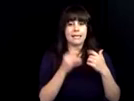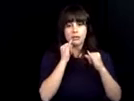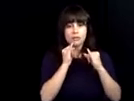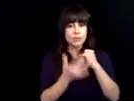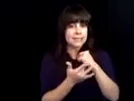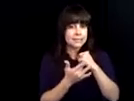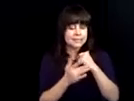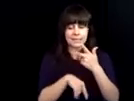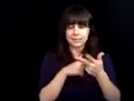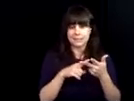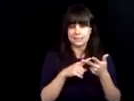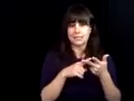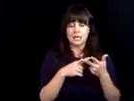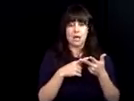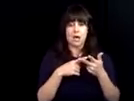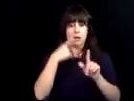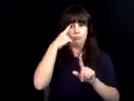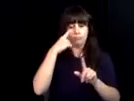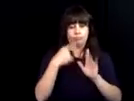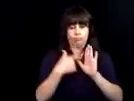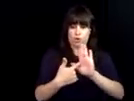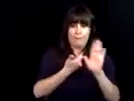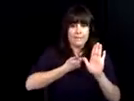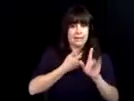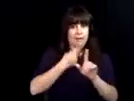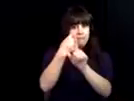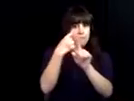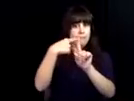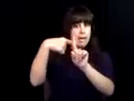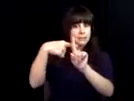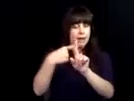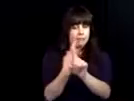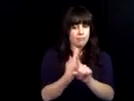learn skills like resume writing,